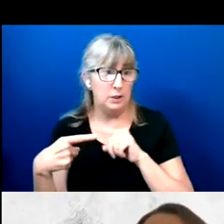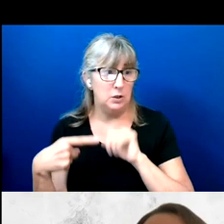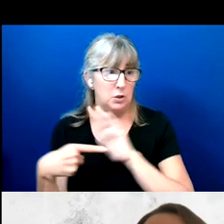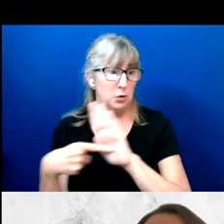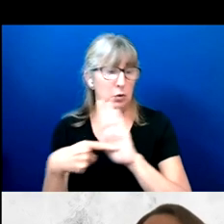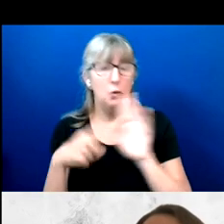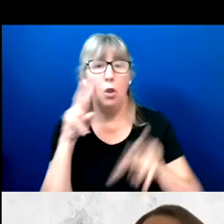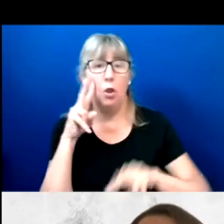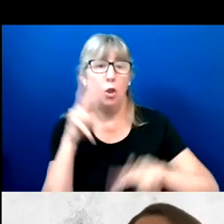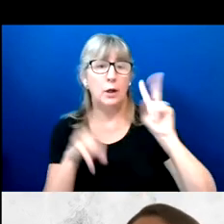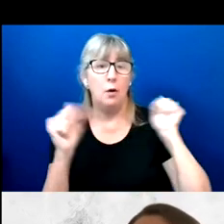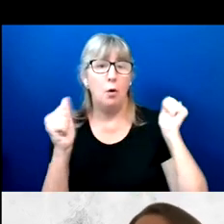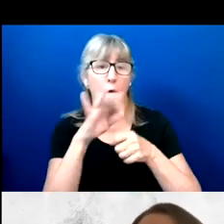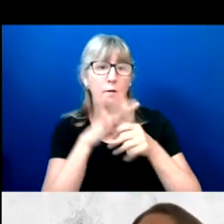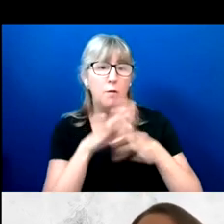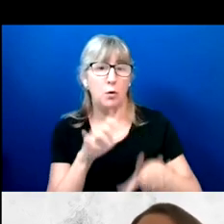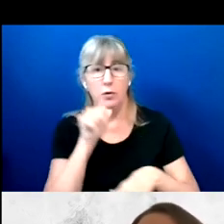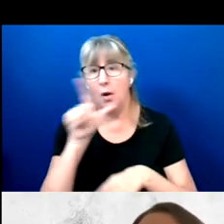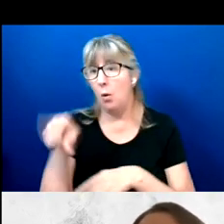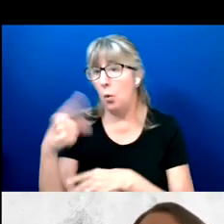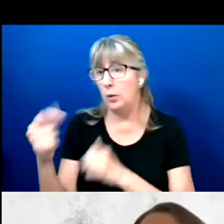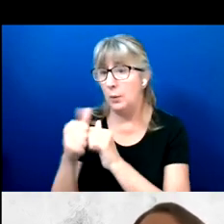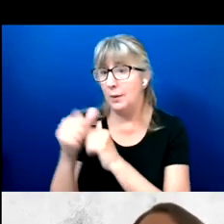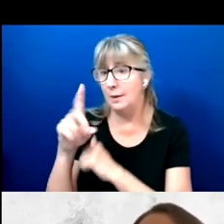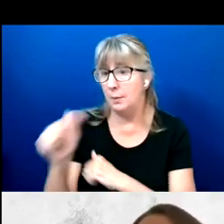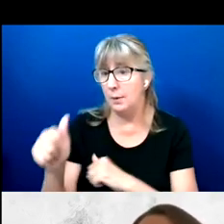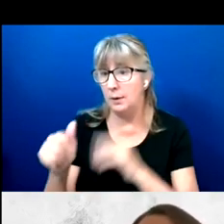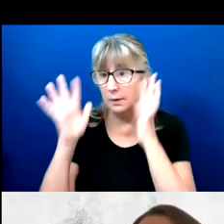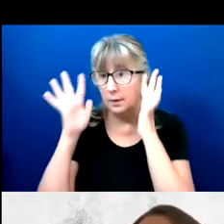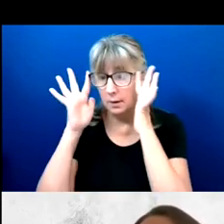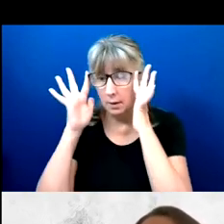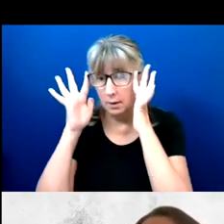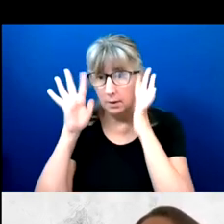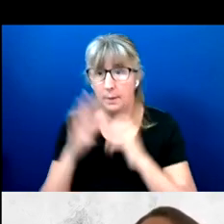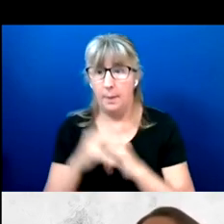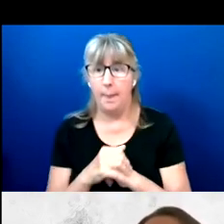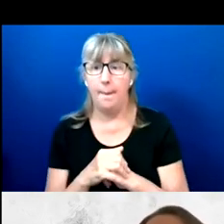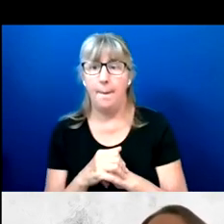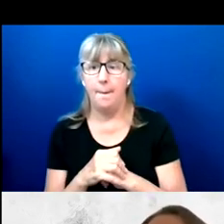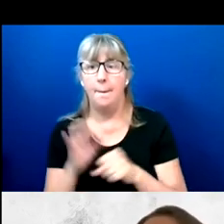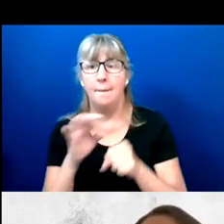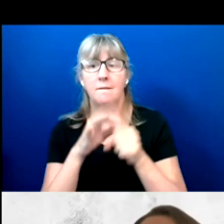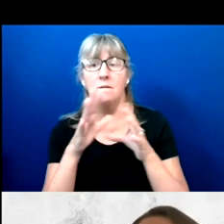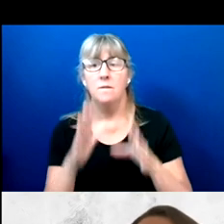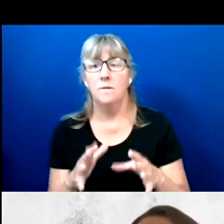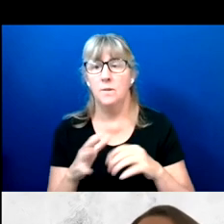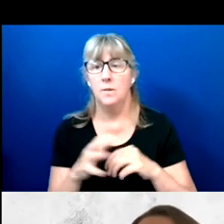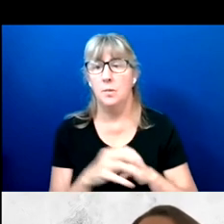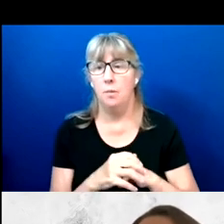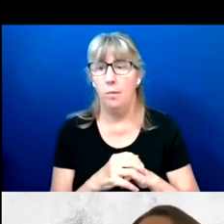disabilities. Voters with disabilities, of course, are going to be more attune to the issues impacting